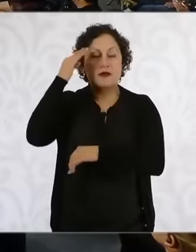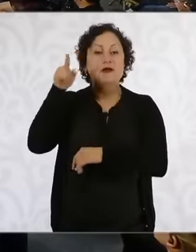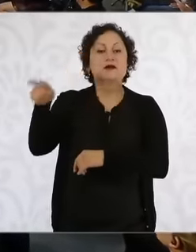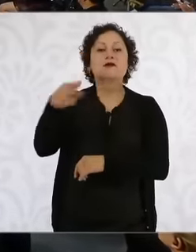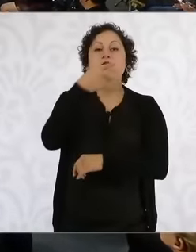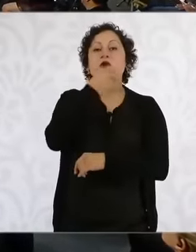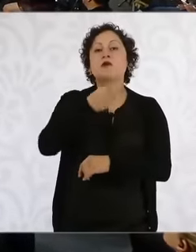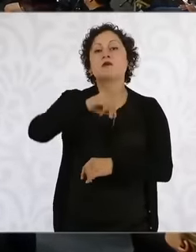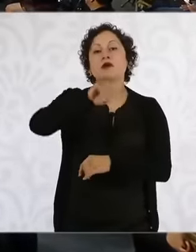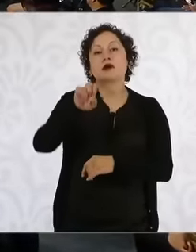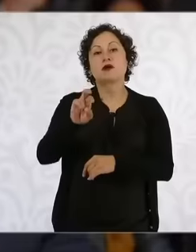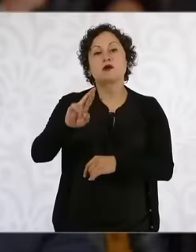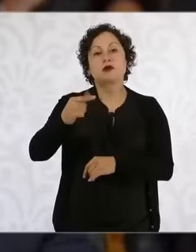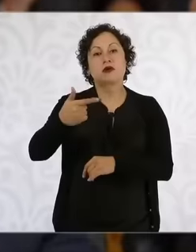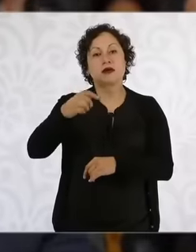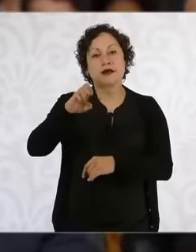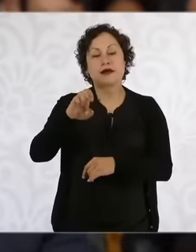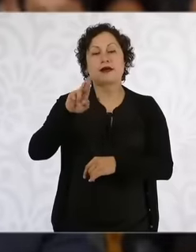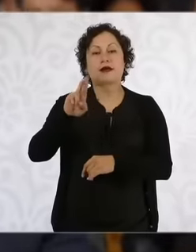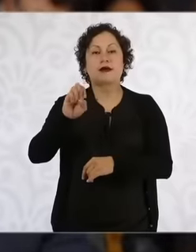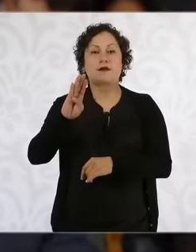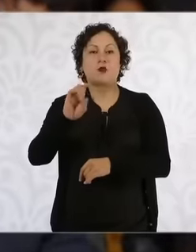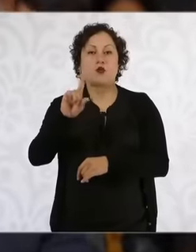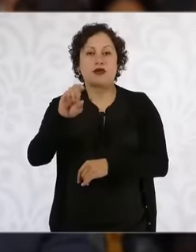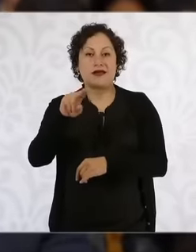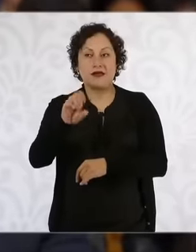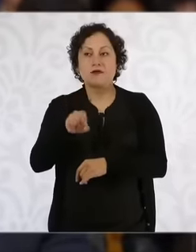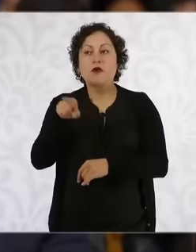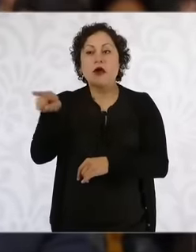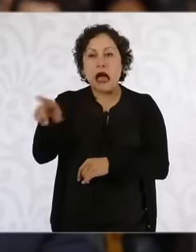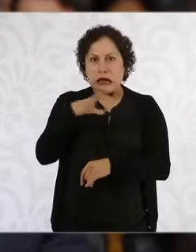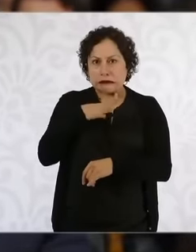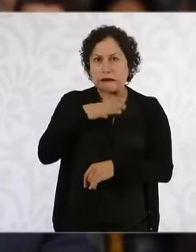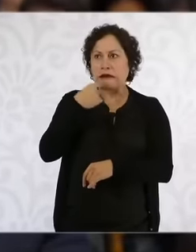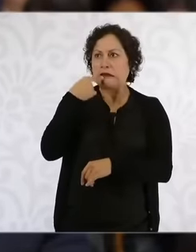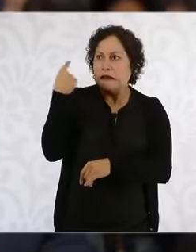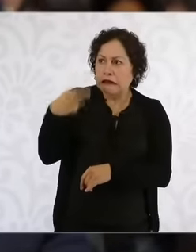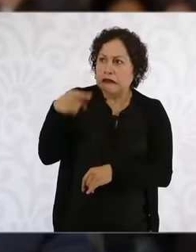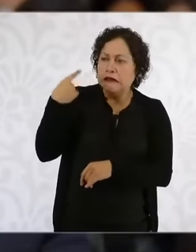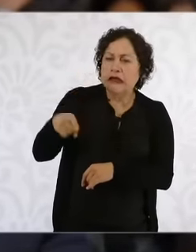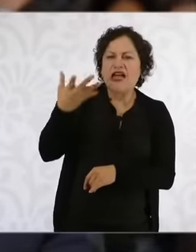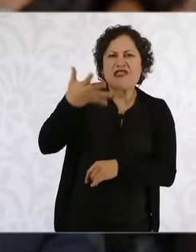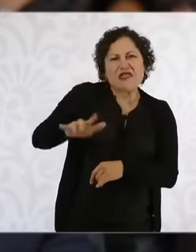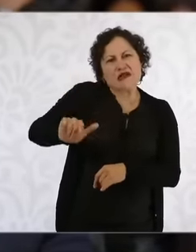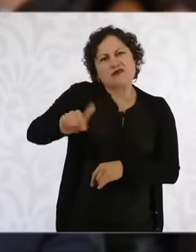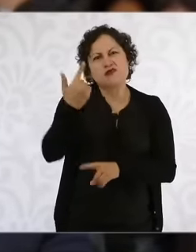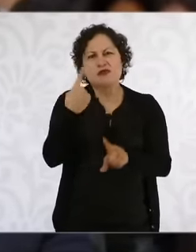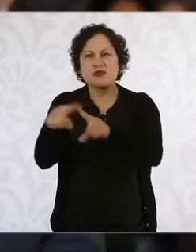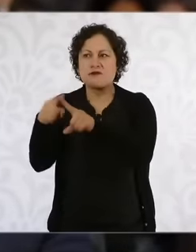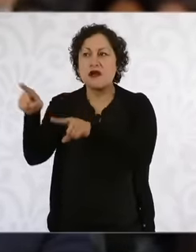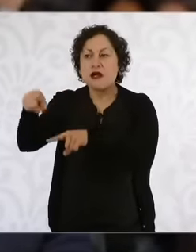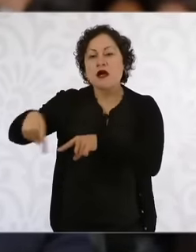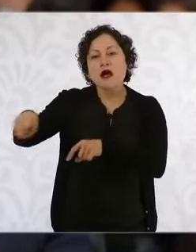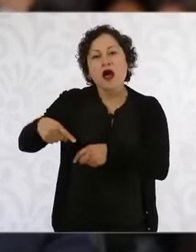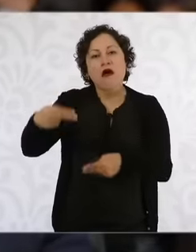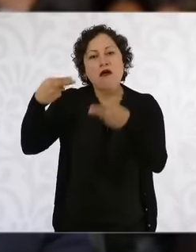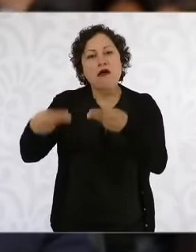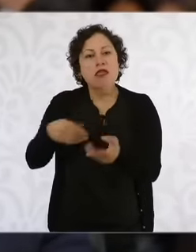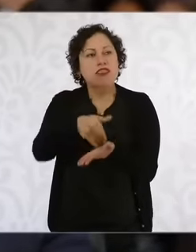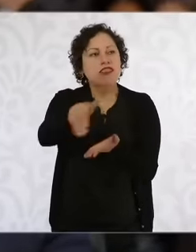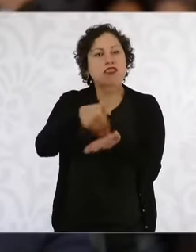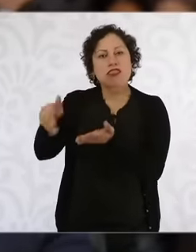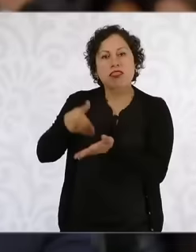have 10 between 10 to 12 complaints of dispossession. This family was supported by the legal counsel